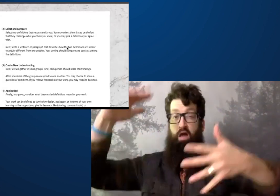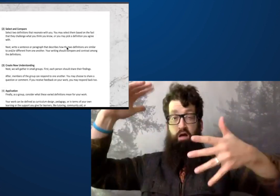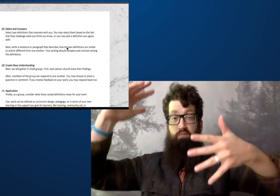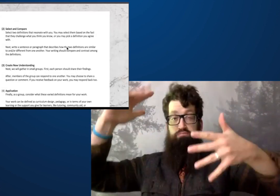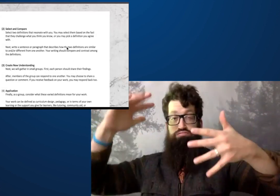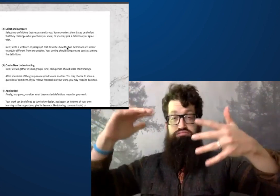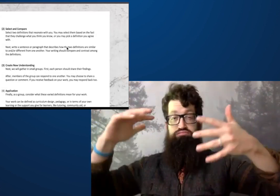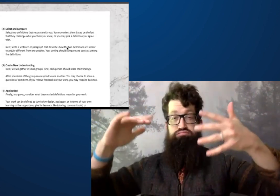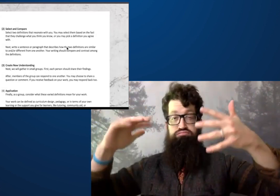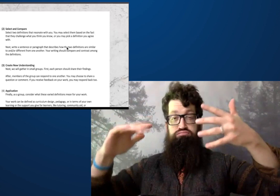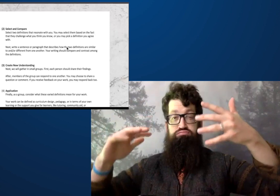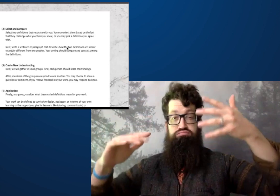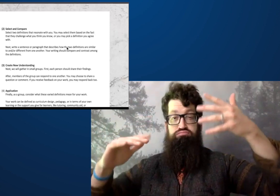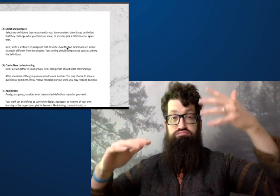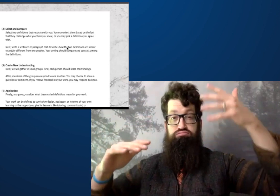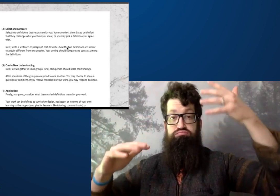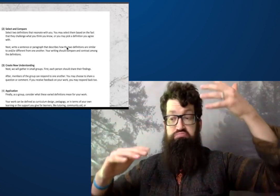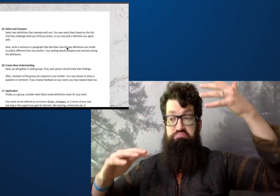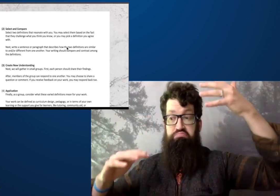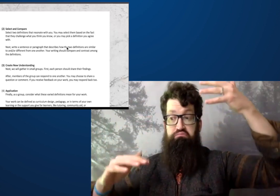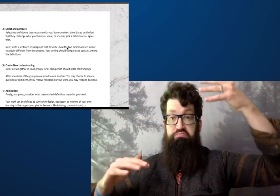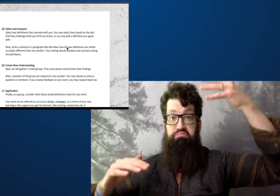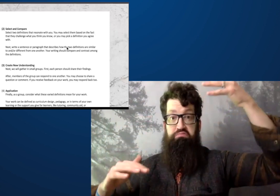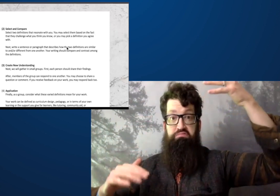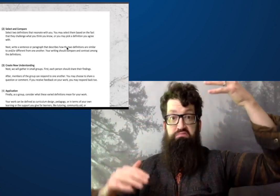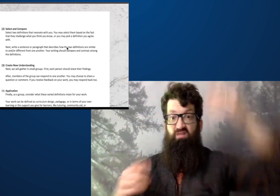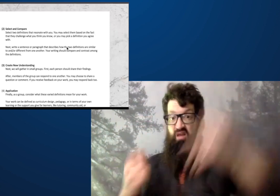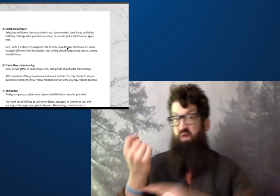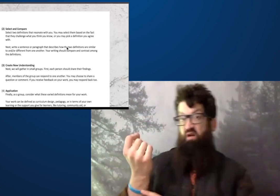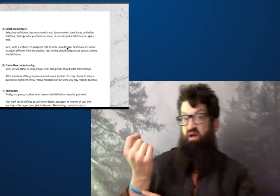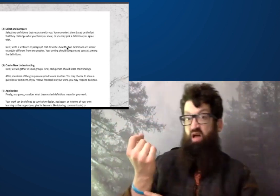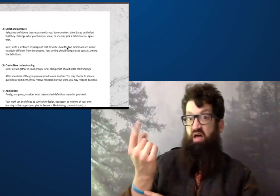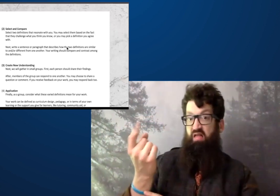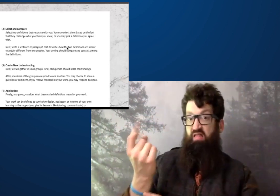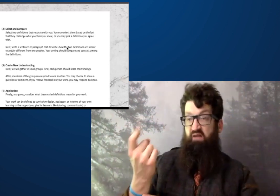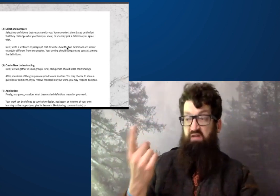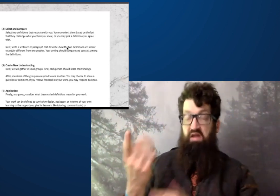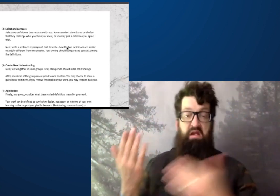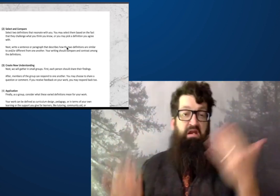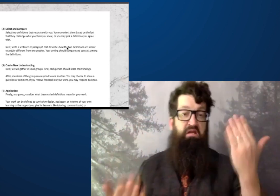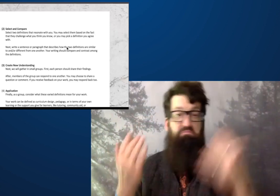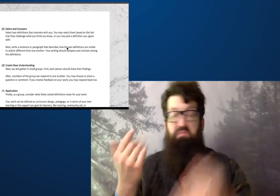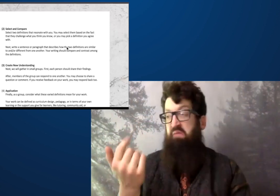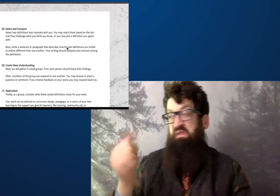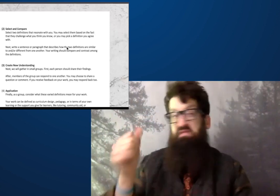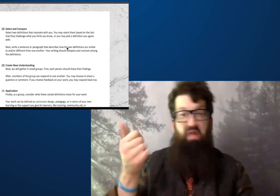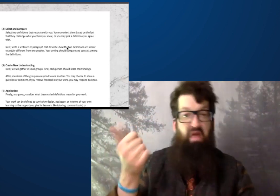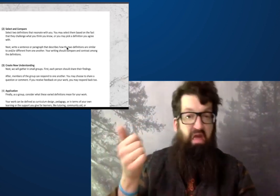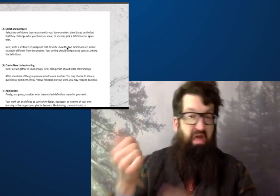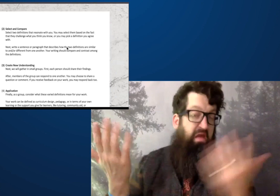So now you should have all of these words that have stood out for you in each of these definition.